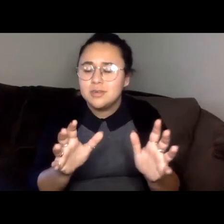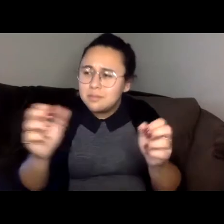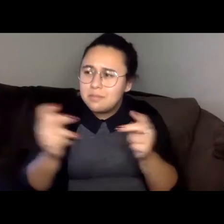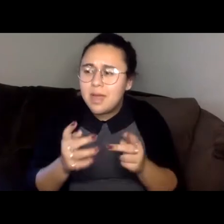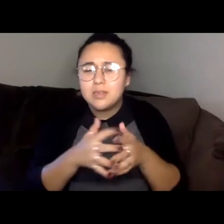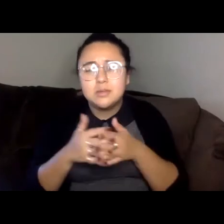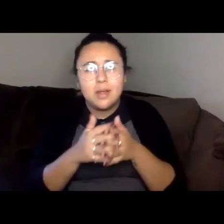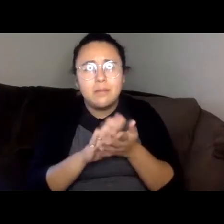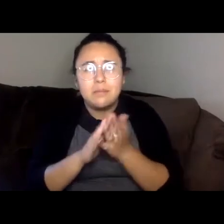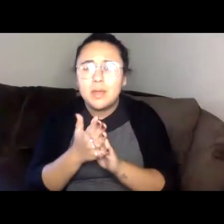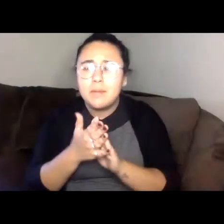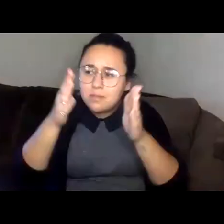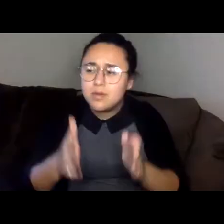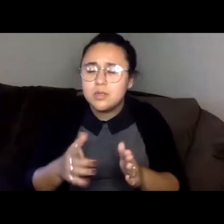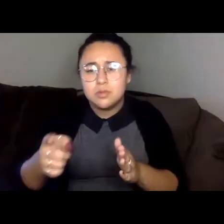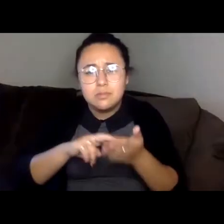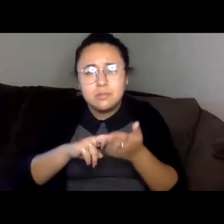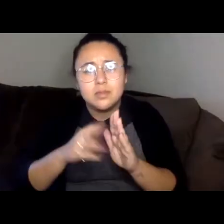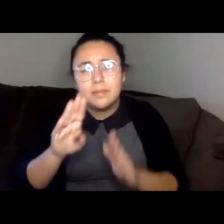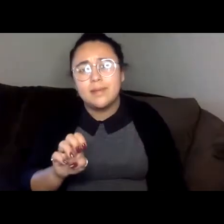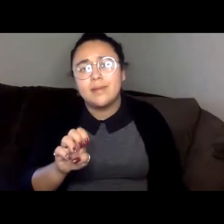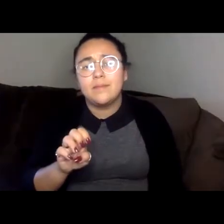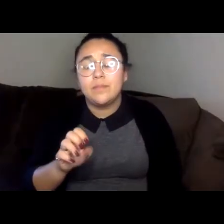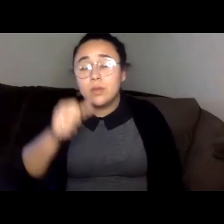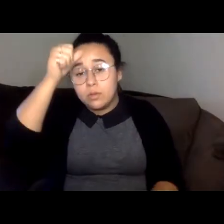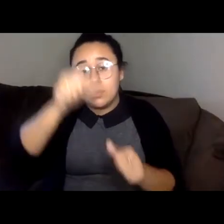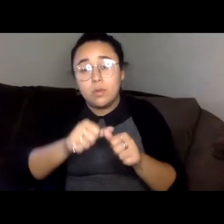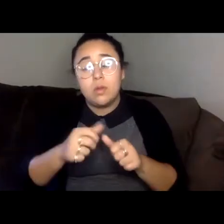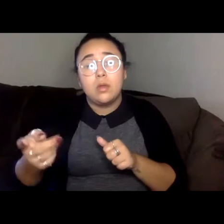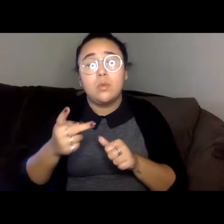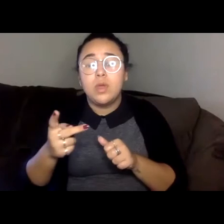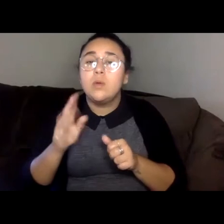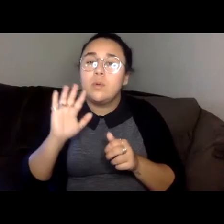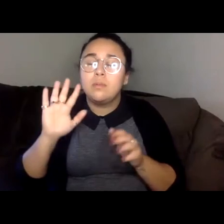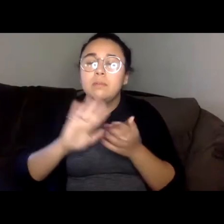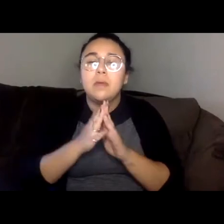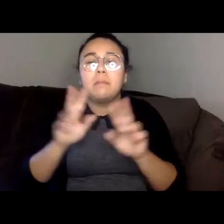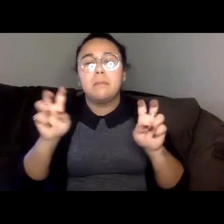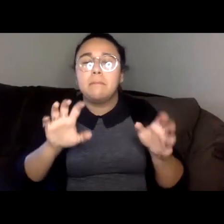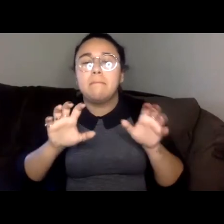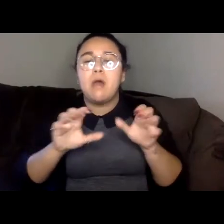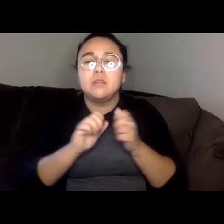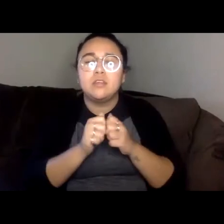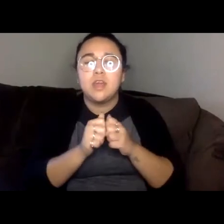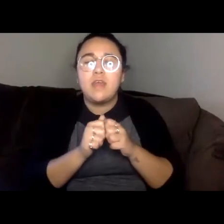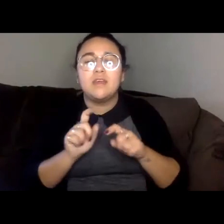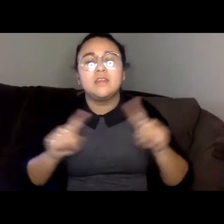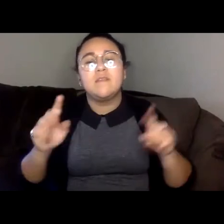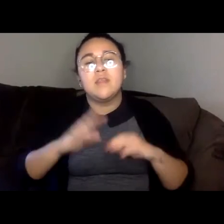into the person you were meant to be. Remember, we'll be mutants together, a mix of both countries picking and rejecting qualities